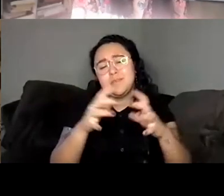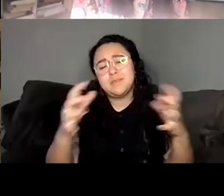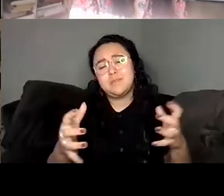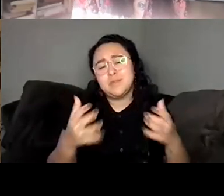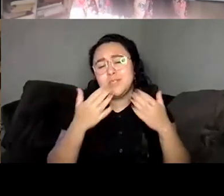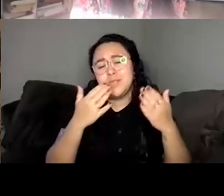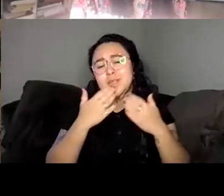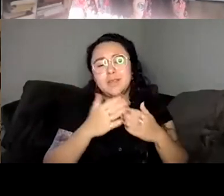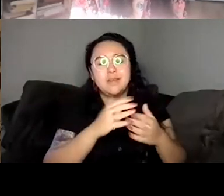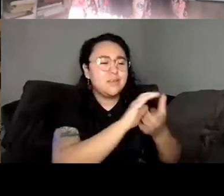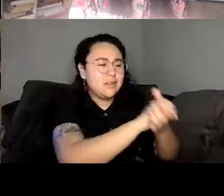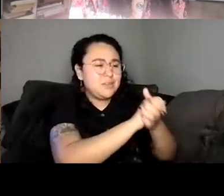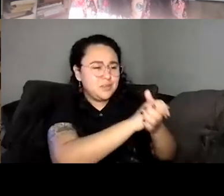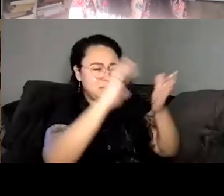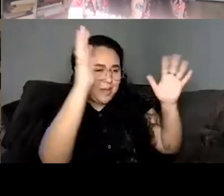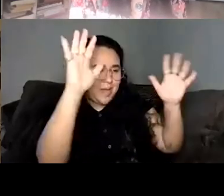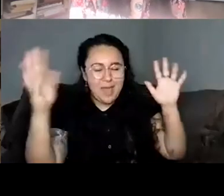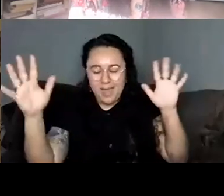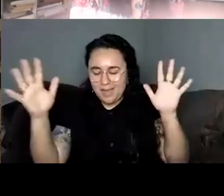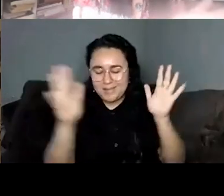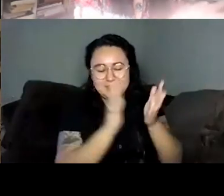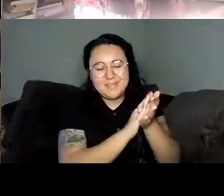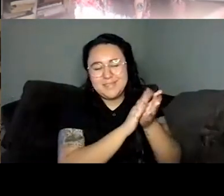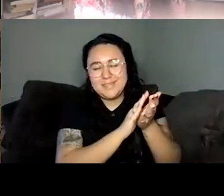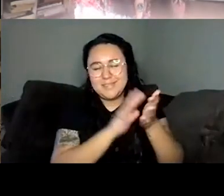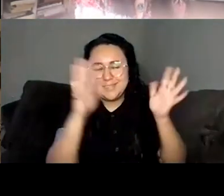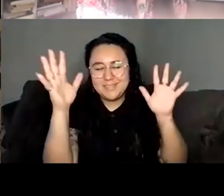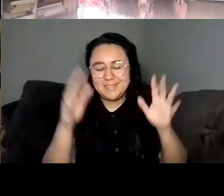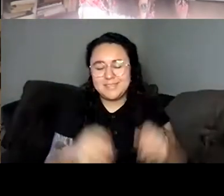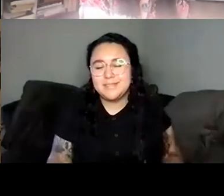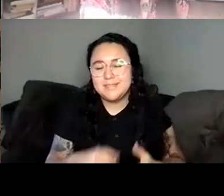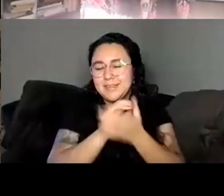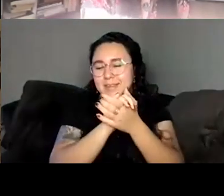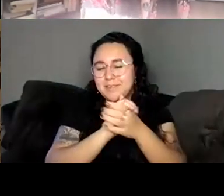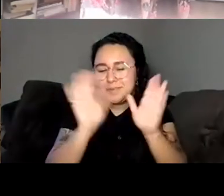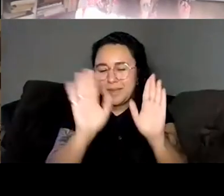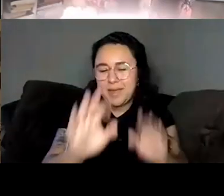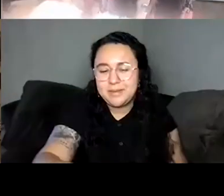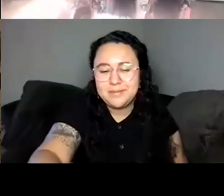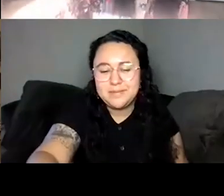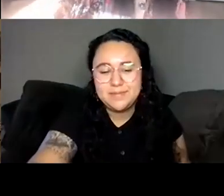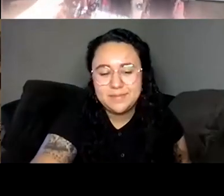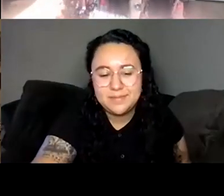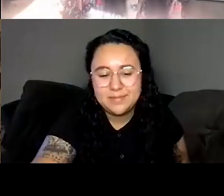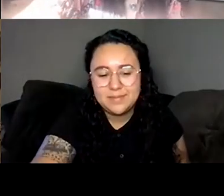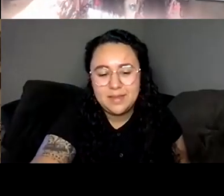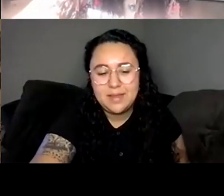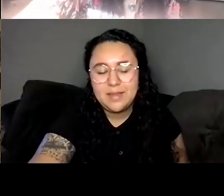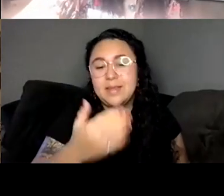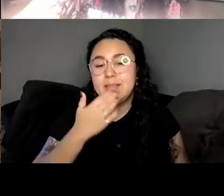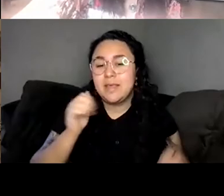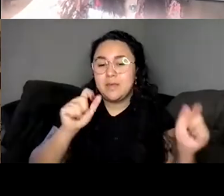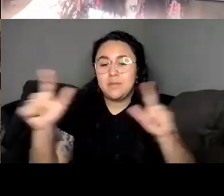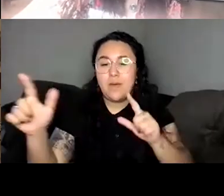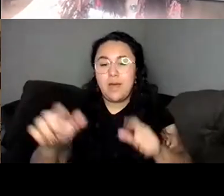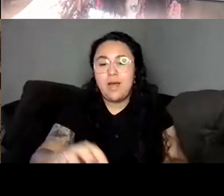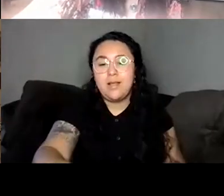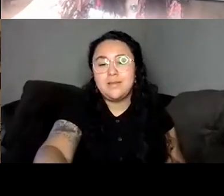Unknown Speaker Thank you. Thank you Unknown Speaker Cogratulations Lily Philpott thank you all. Have a good afternoon, everyone.